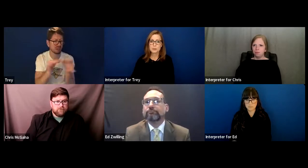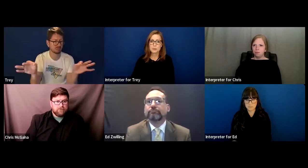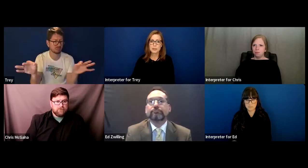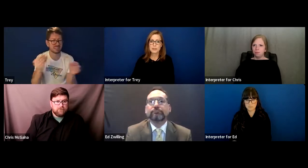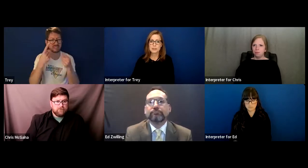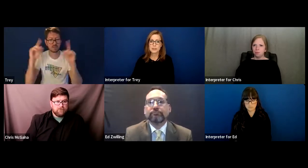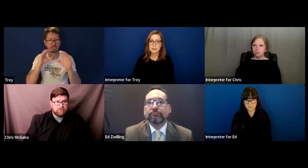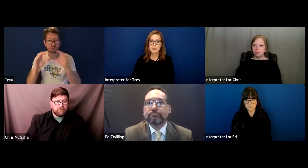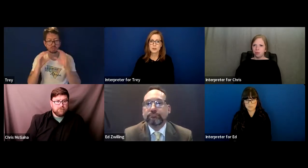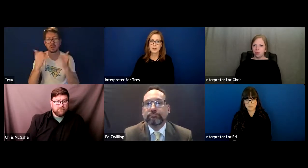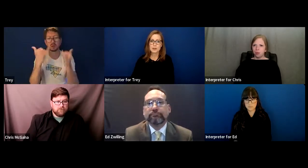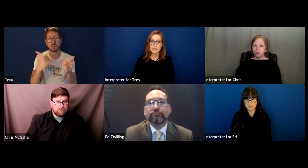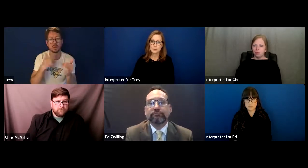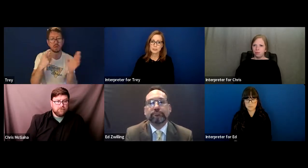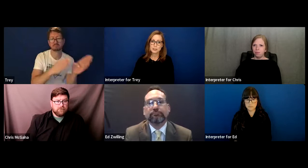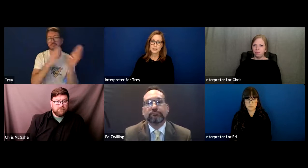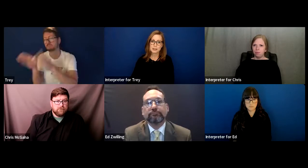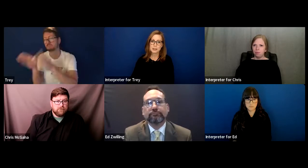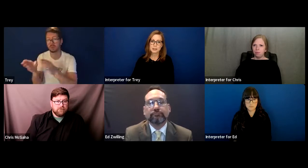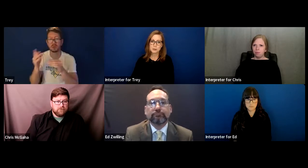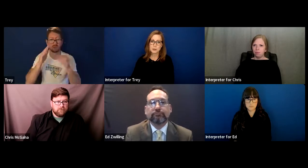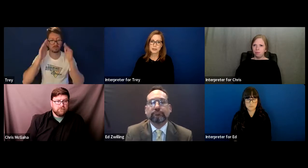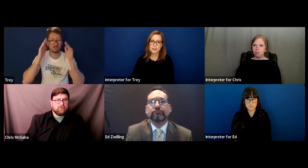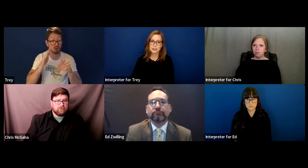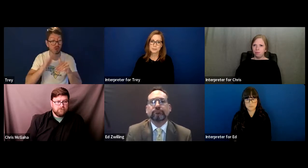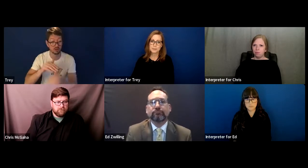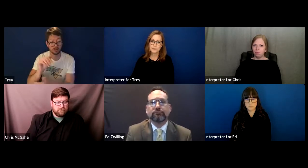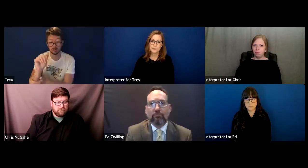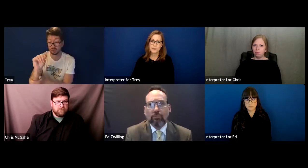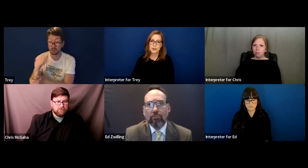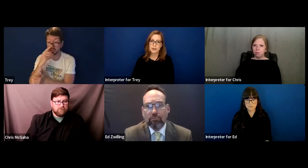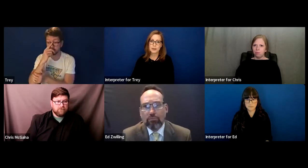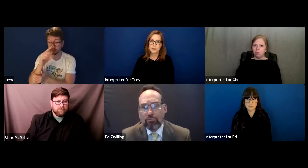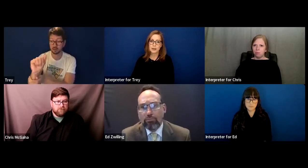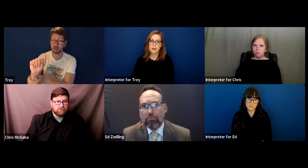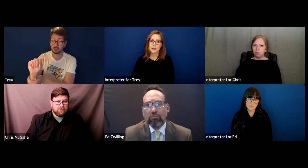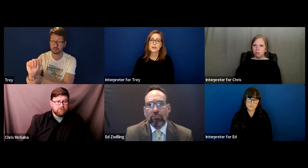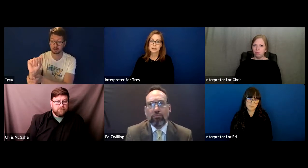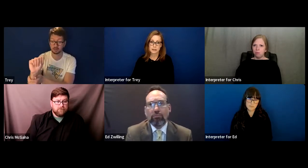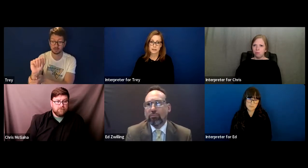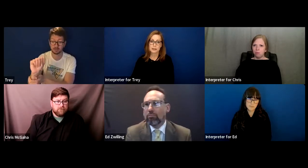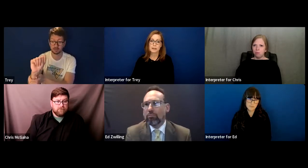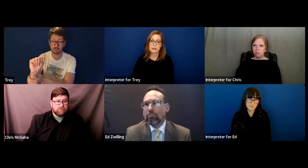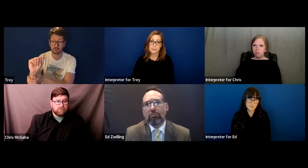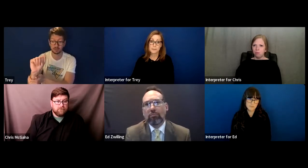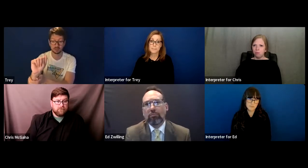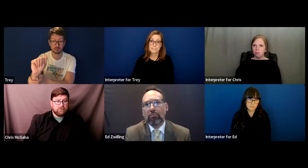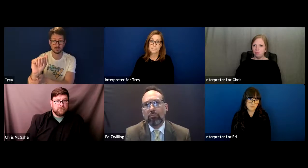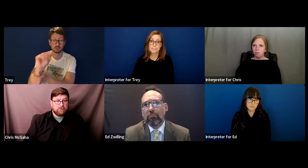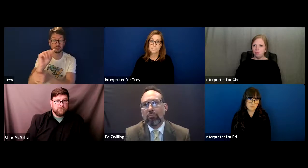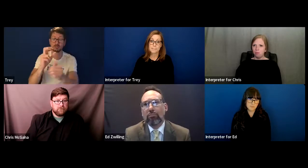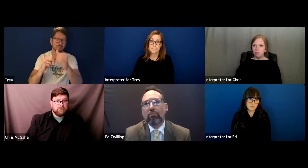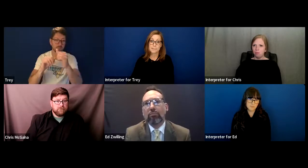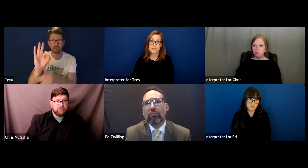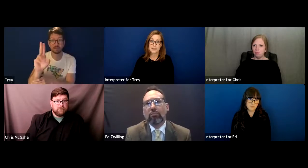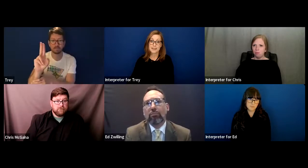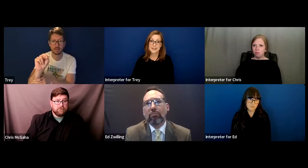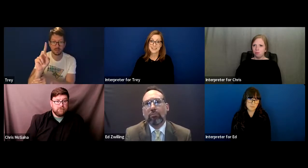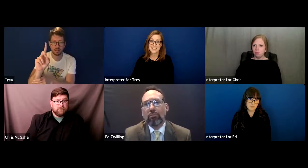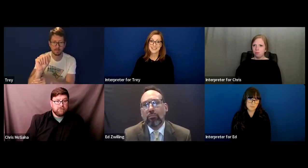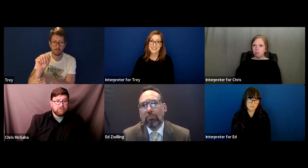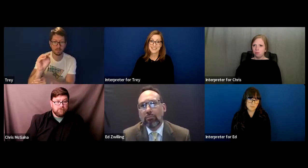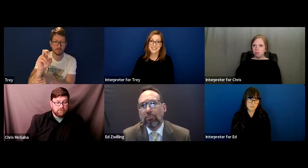We have been talking about language and effective communication.